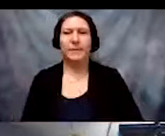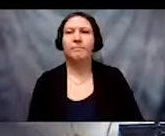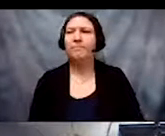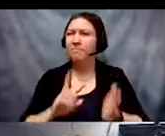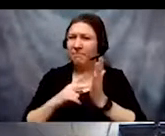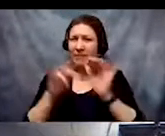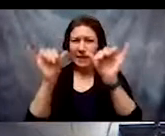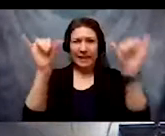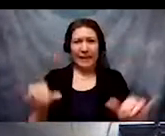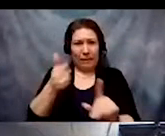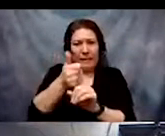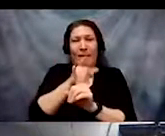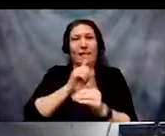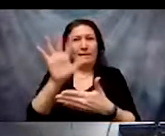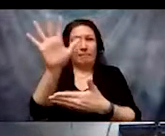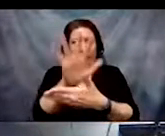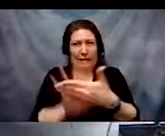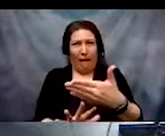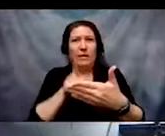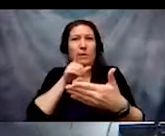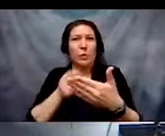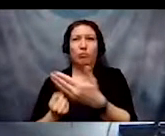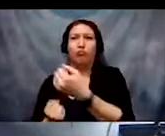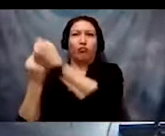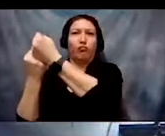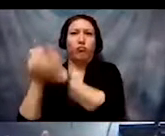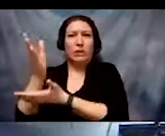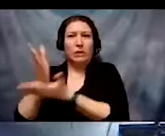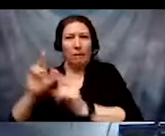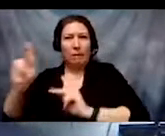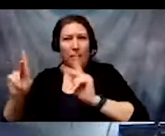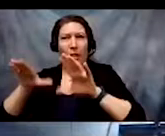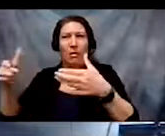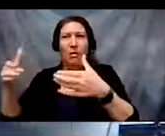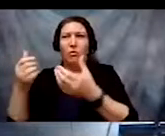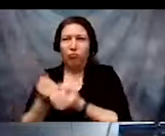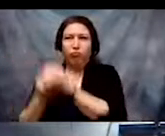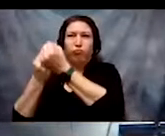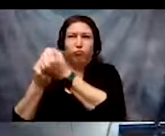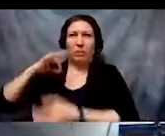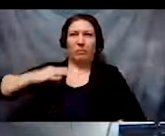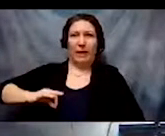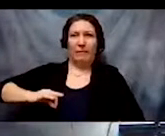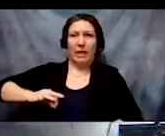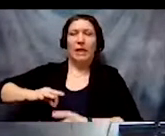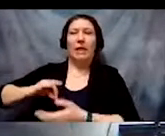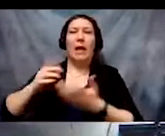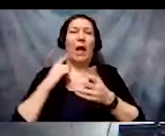this way that favor some groups a lot and exclude and harm